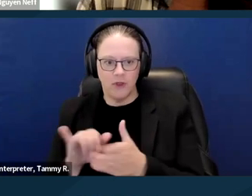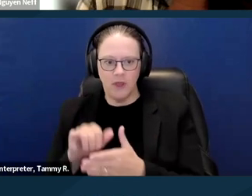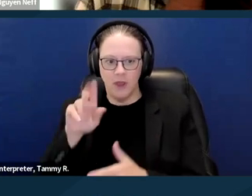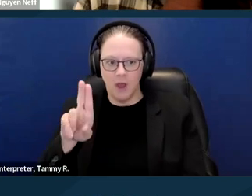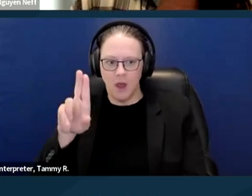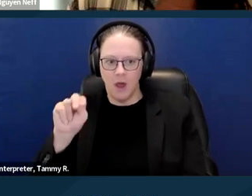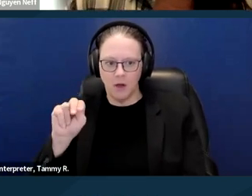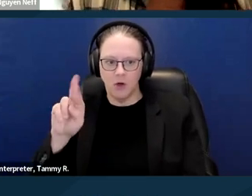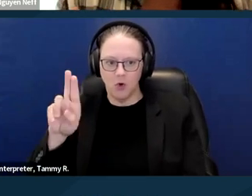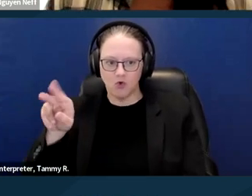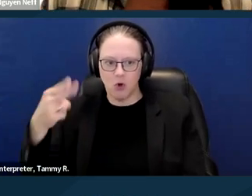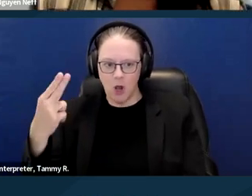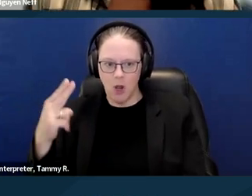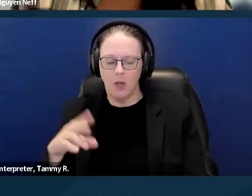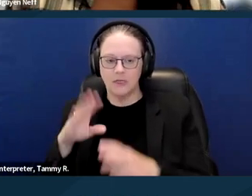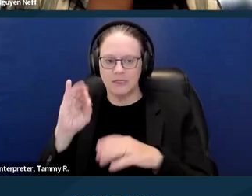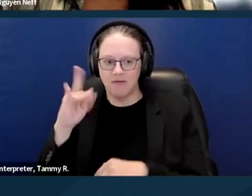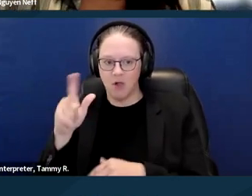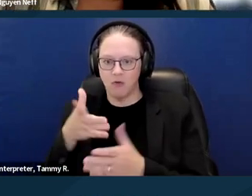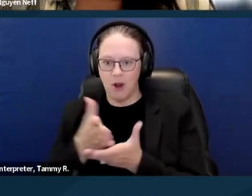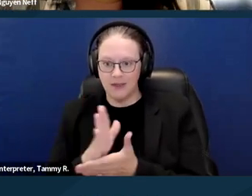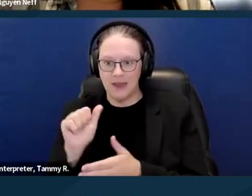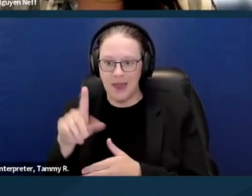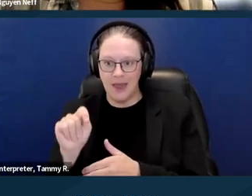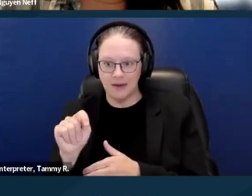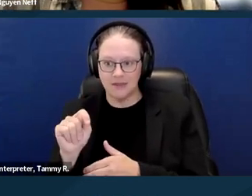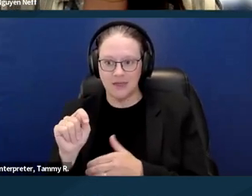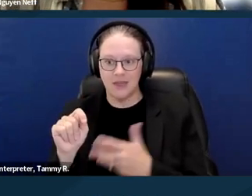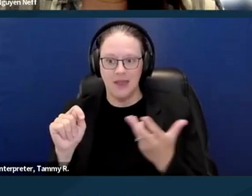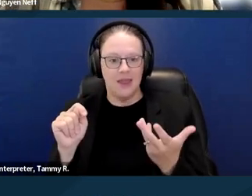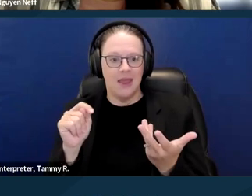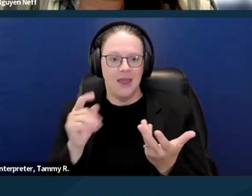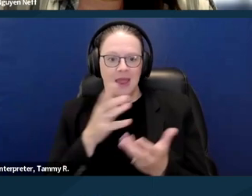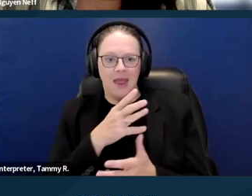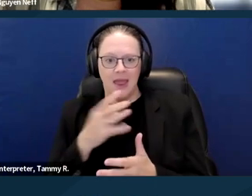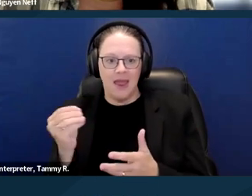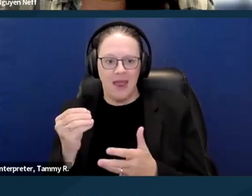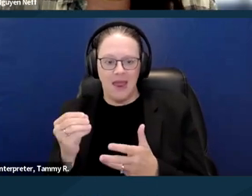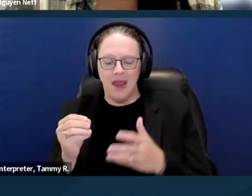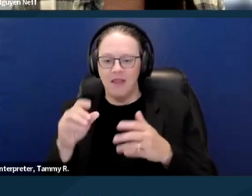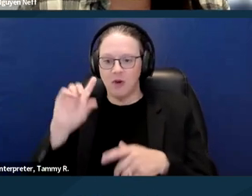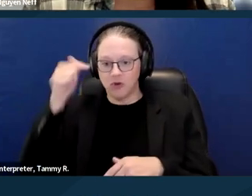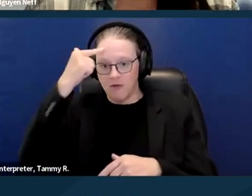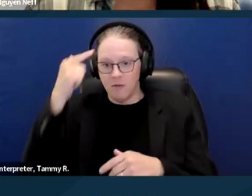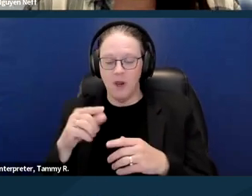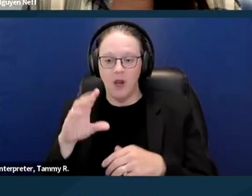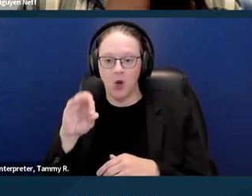which prevents discrimination for all protected classes, including disability. And there's government code 11135,